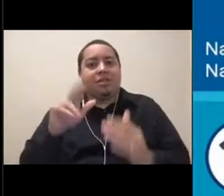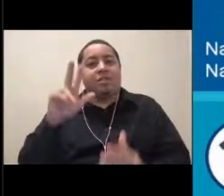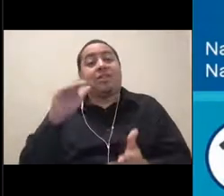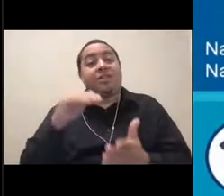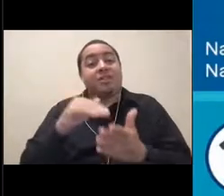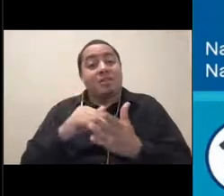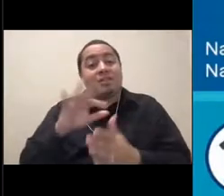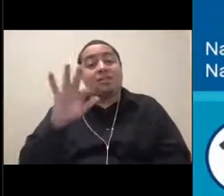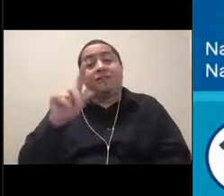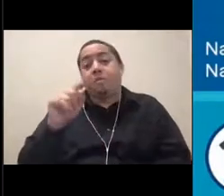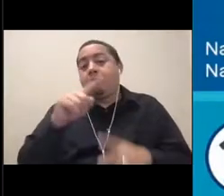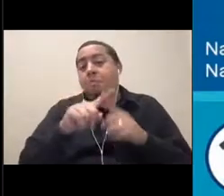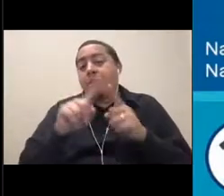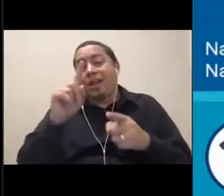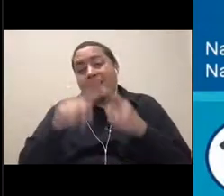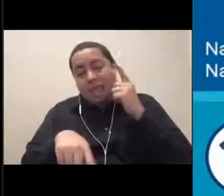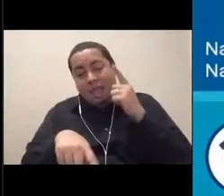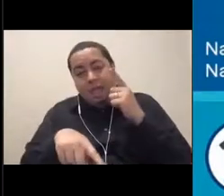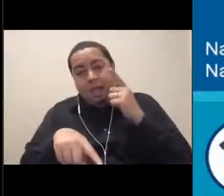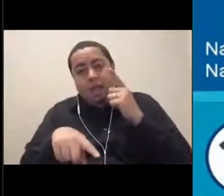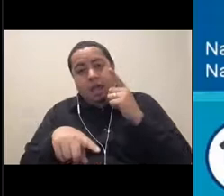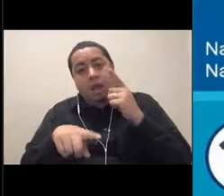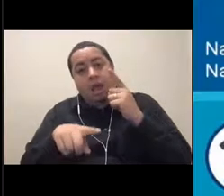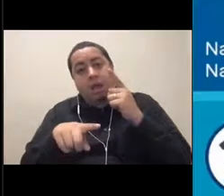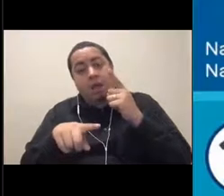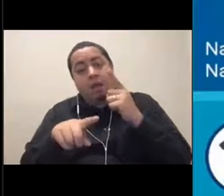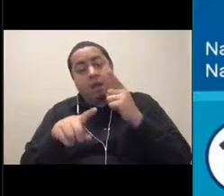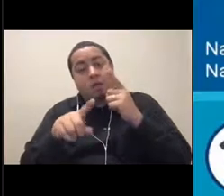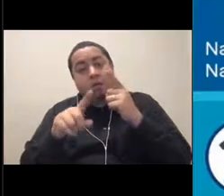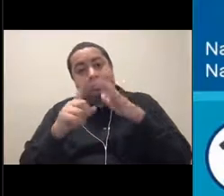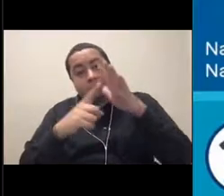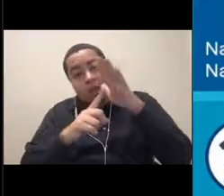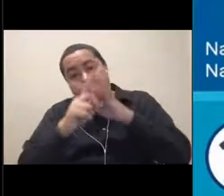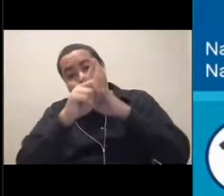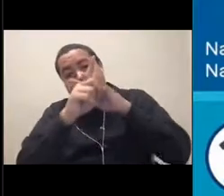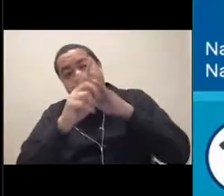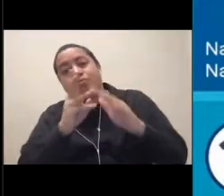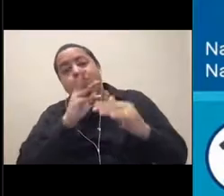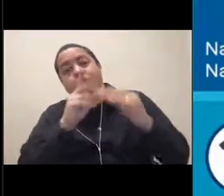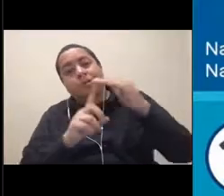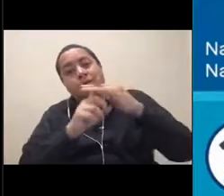So as soon as that mountain comes up and if it broke the surface, then we call it an island, right?